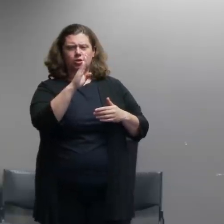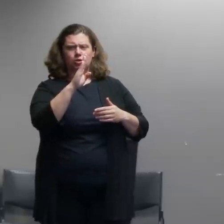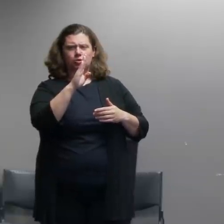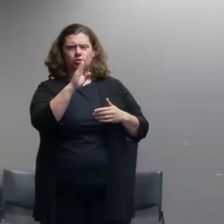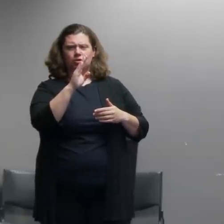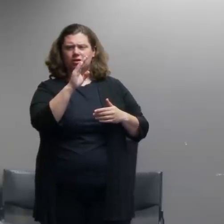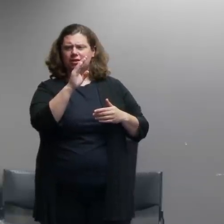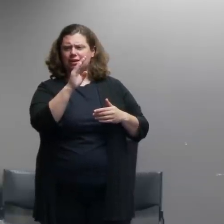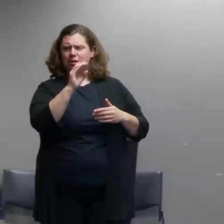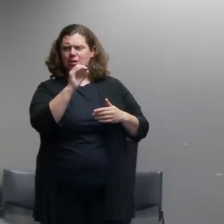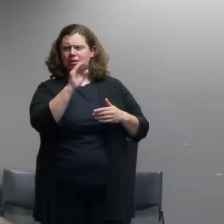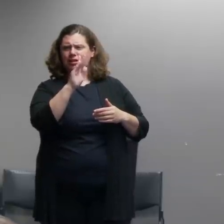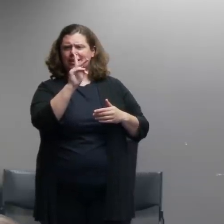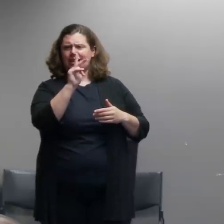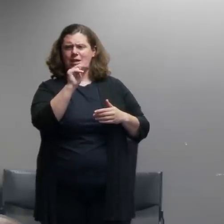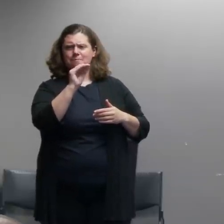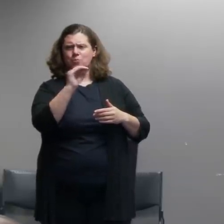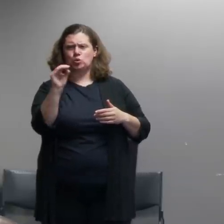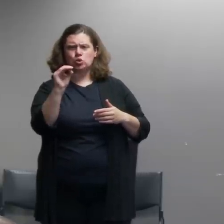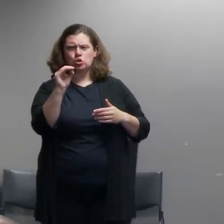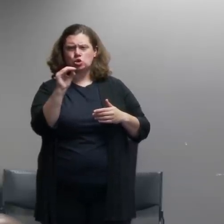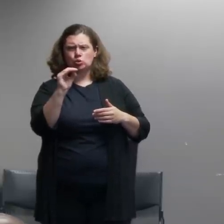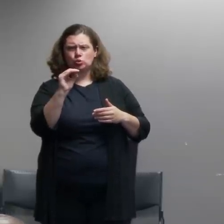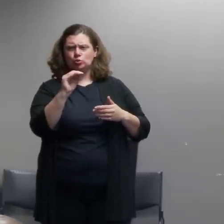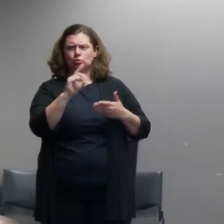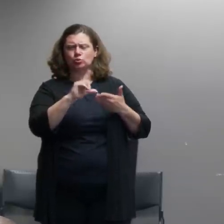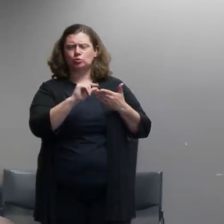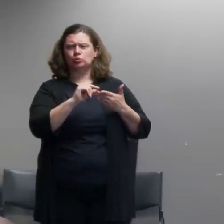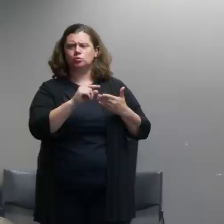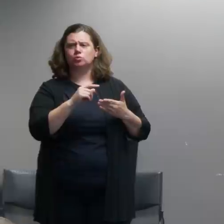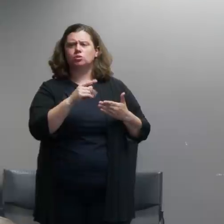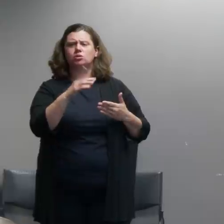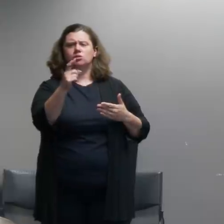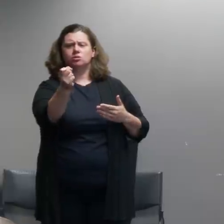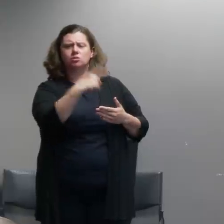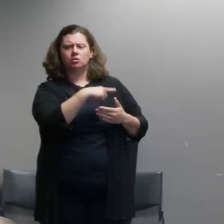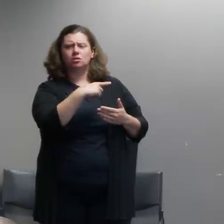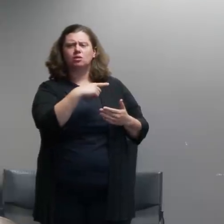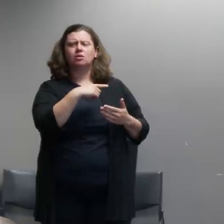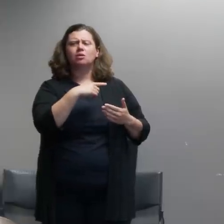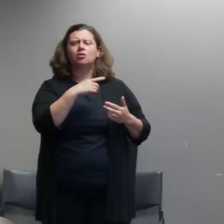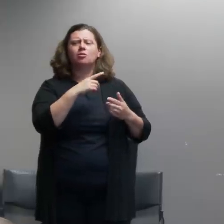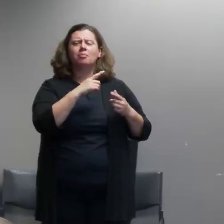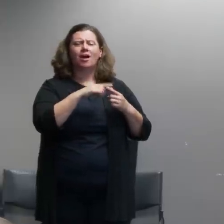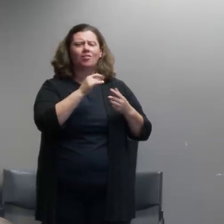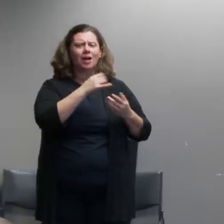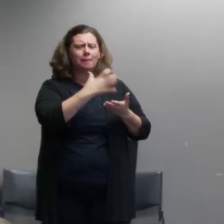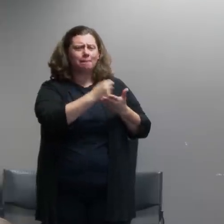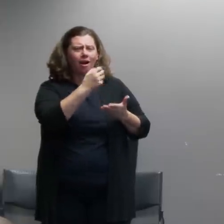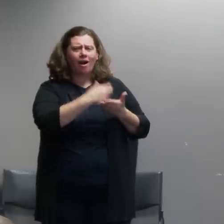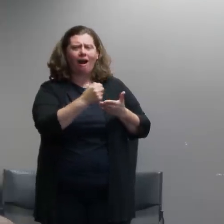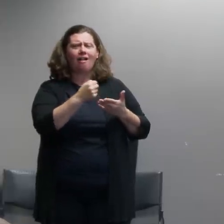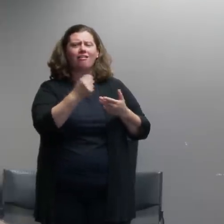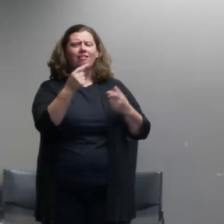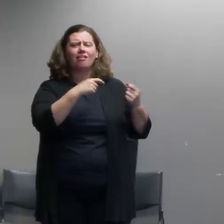have been attacked for mortars frozen water bottles all those things that you've listed can you tell us how officers have been injured and how many